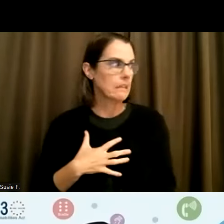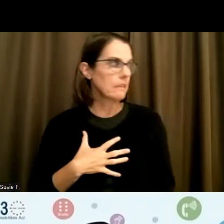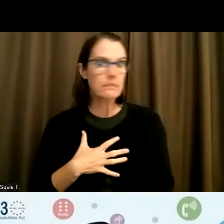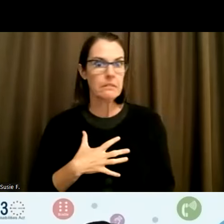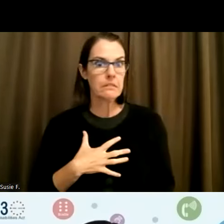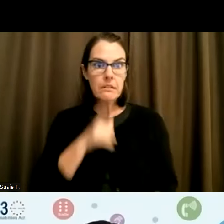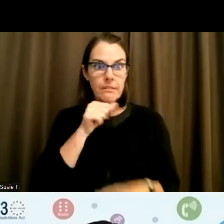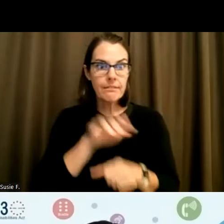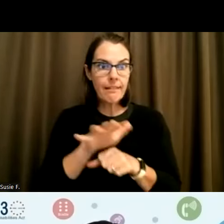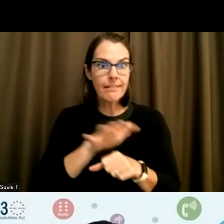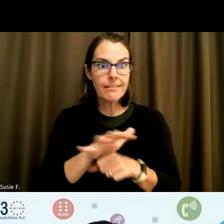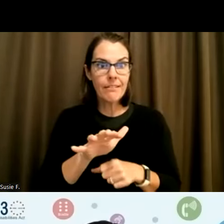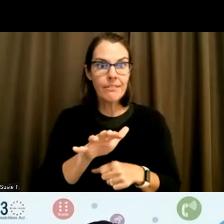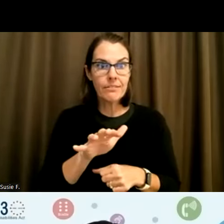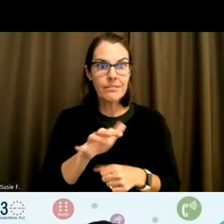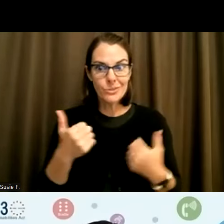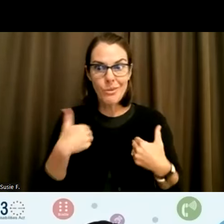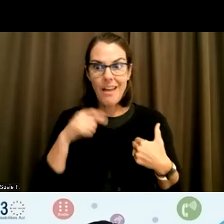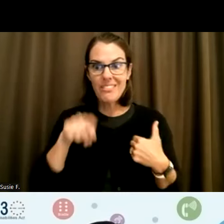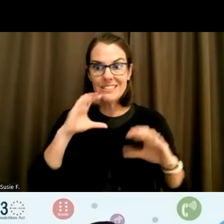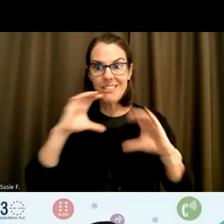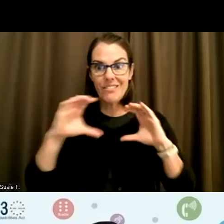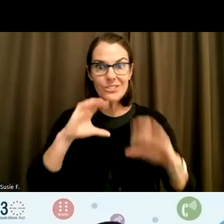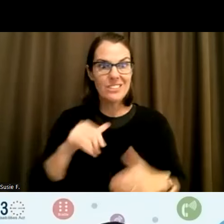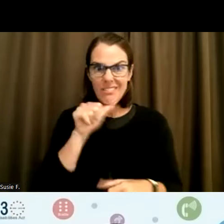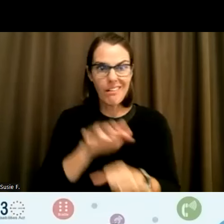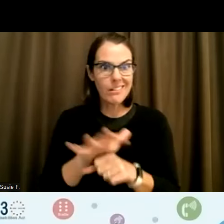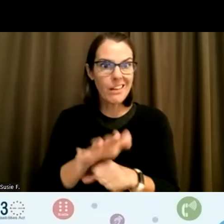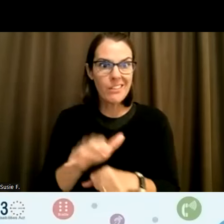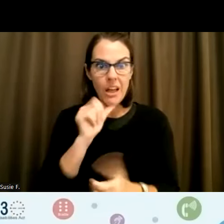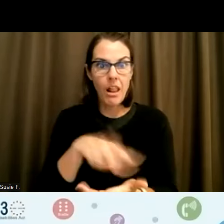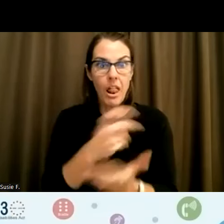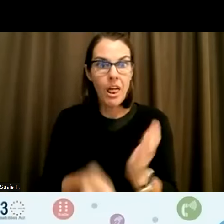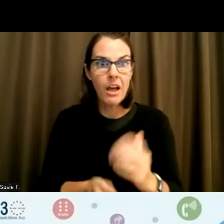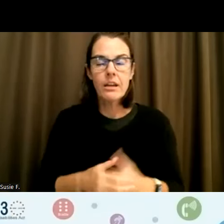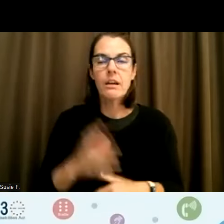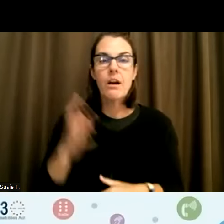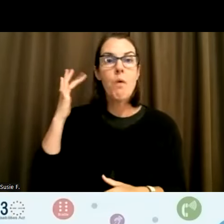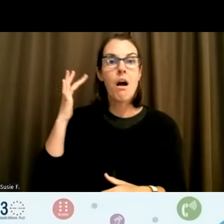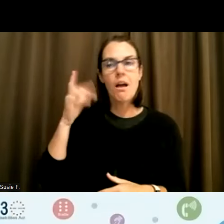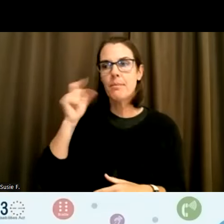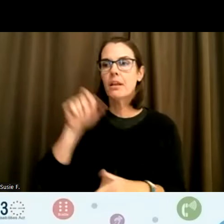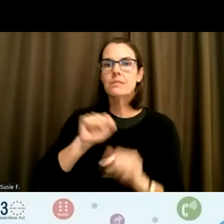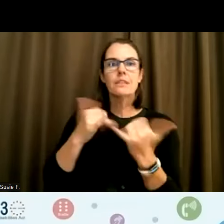be a part of this conversation and that's because of the way society has allowed us to feel like we aren't